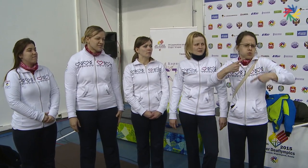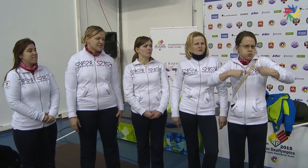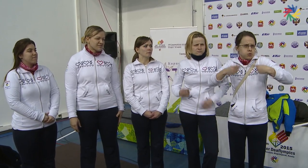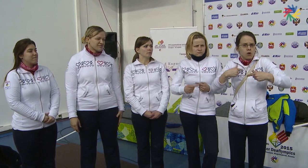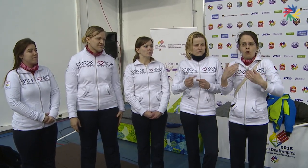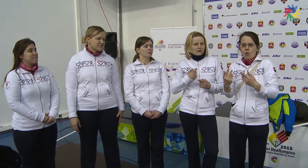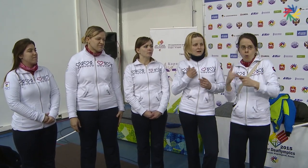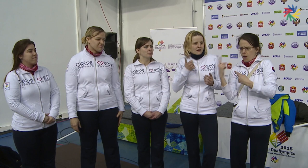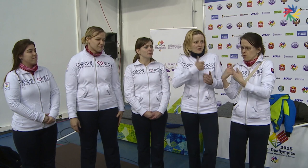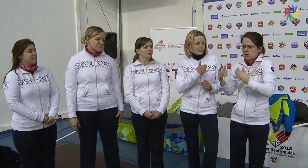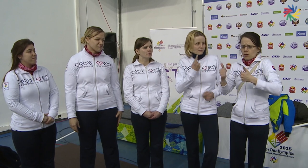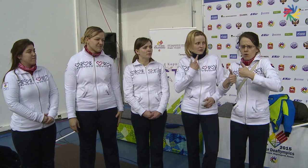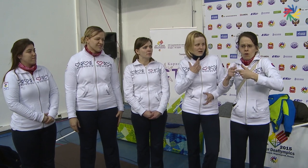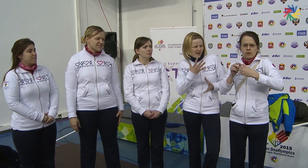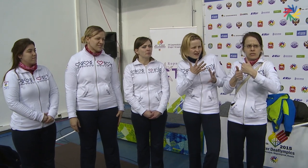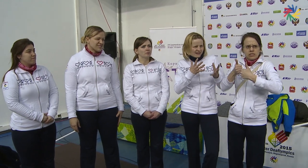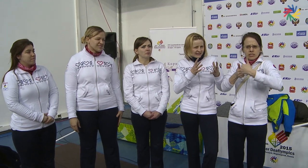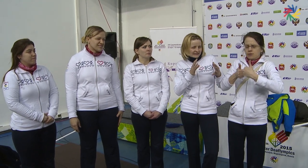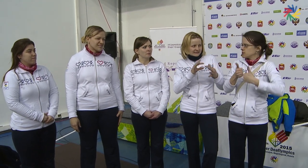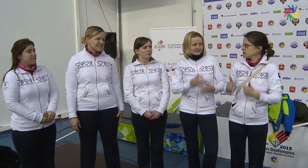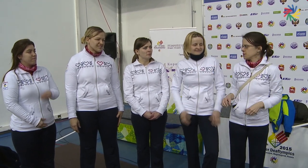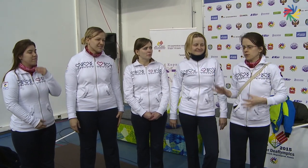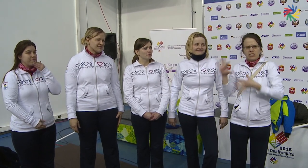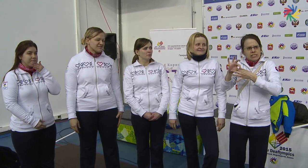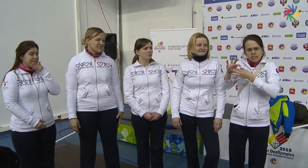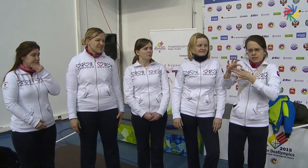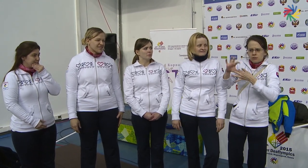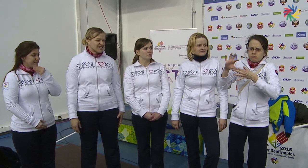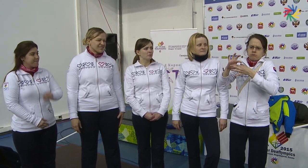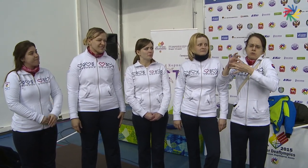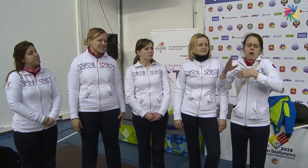Some of us have been working together for a long time, and the rest are newcomers, so it’s taking some time to work together as a team,